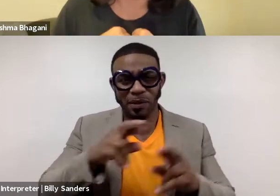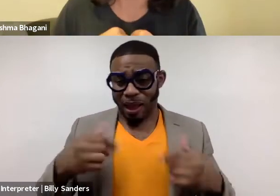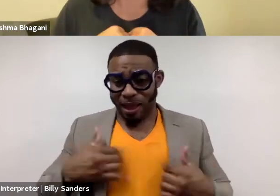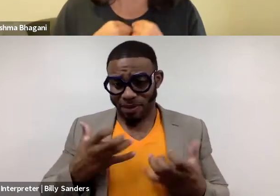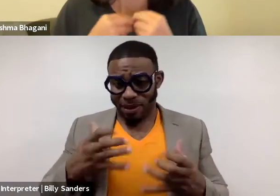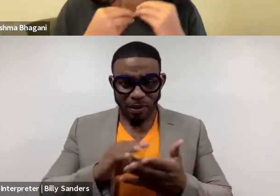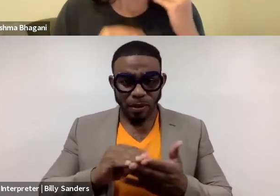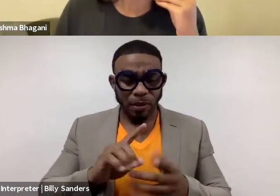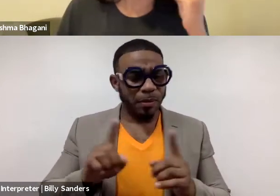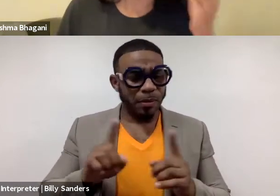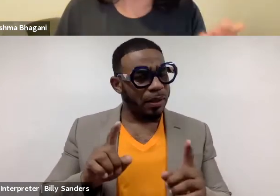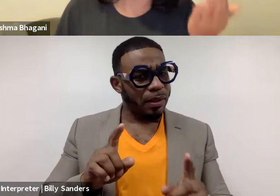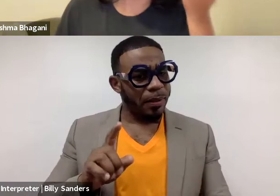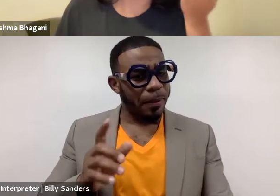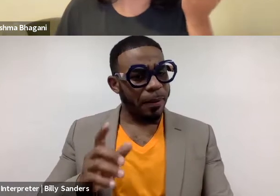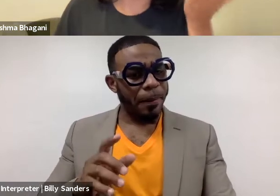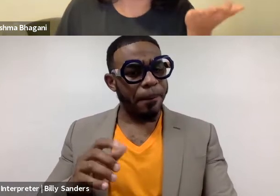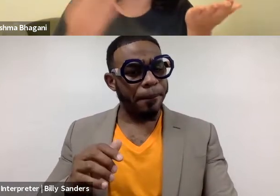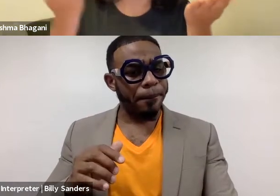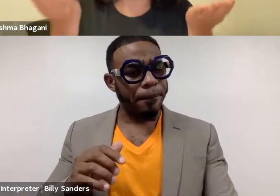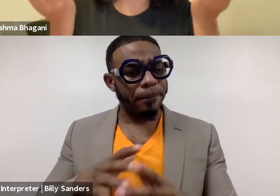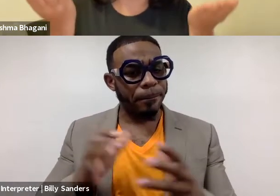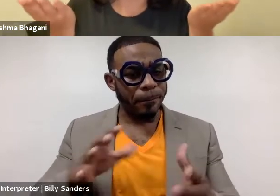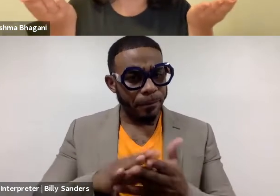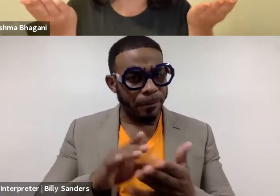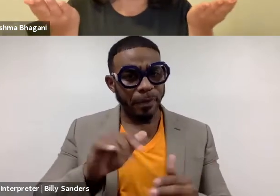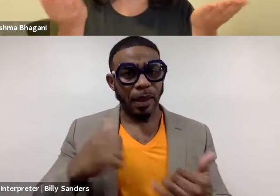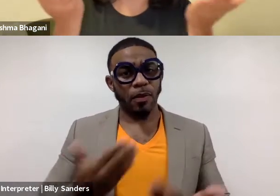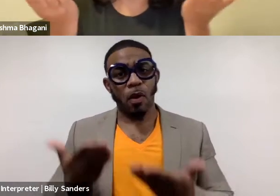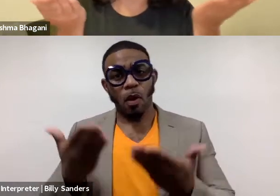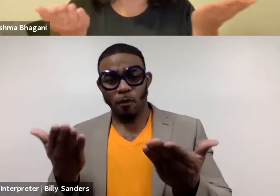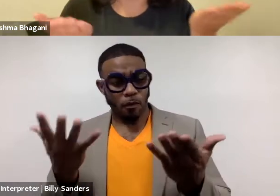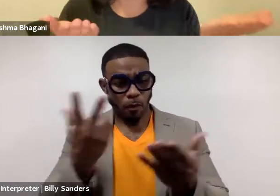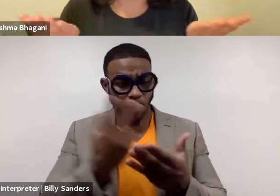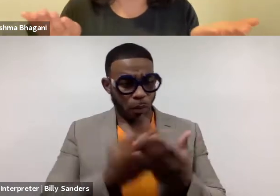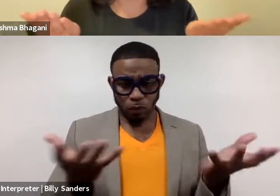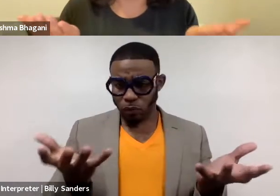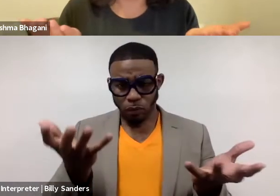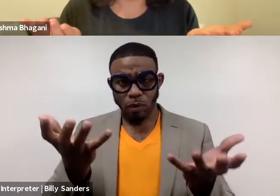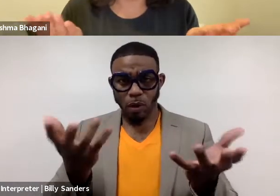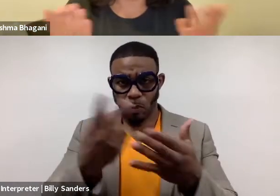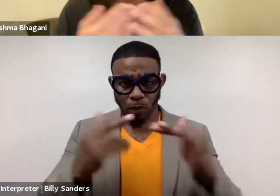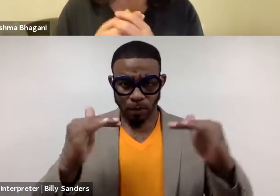but I have as much to learn as I have to offer. And both of those things need to be balanced,